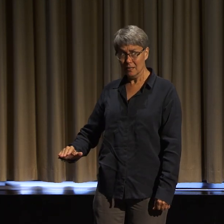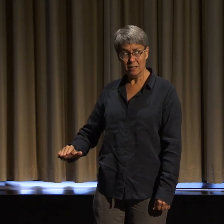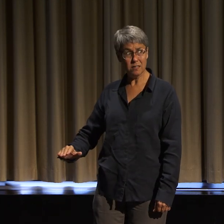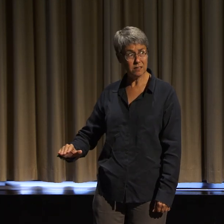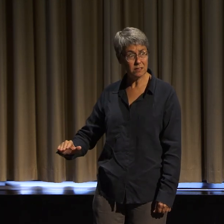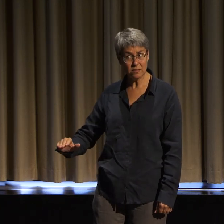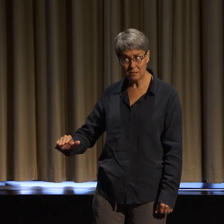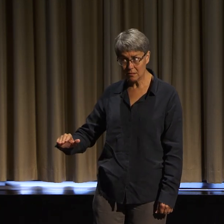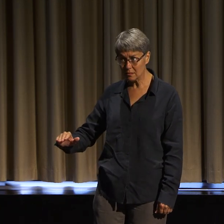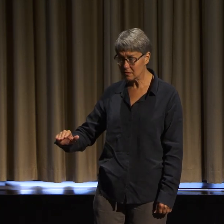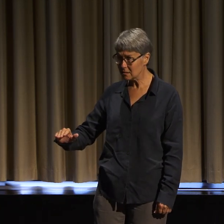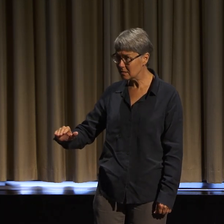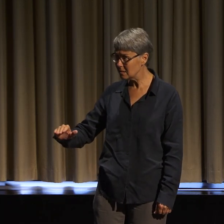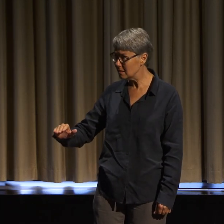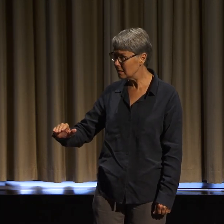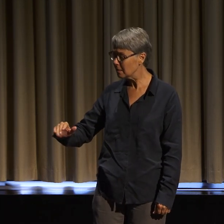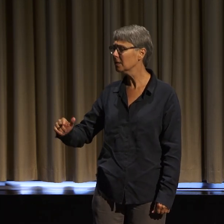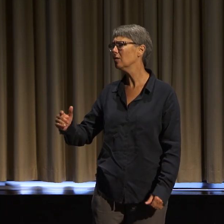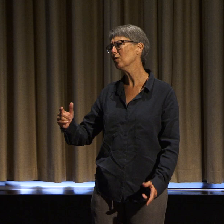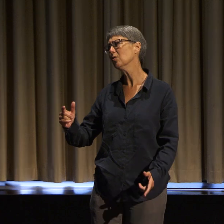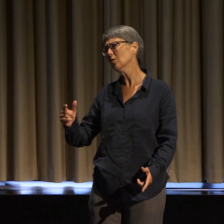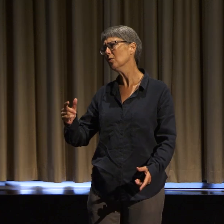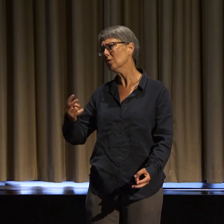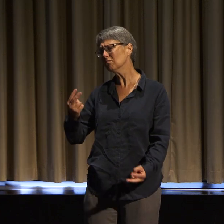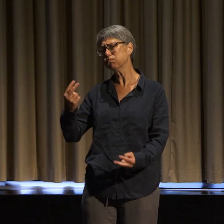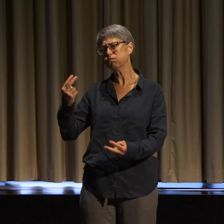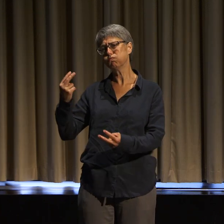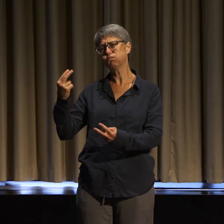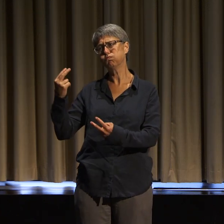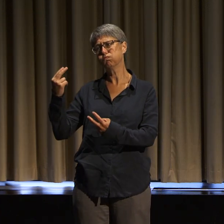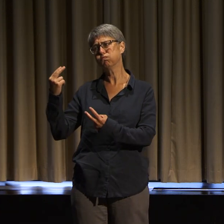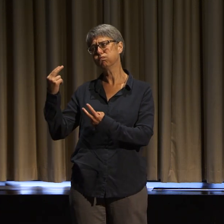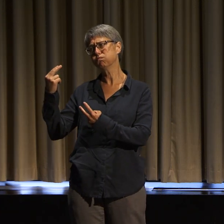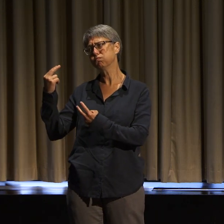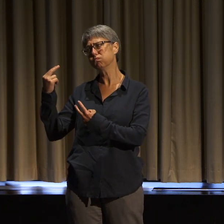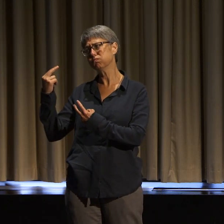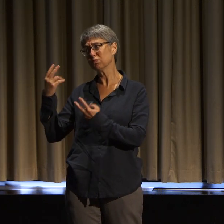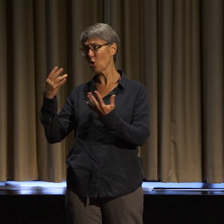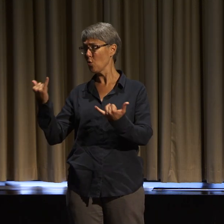And because that is often what happens. When we start to connect with our dreams and our visions